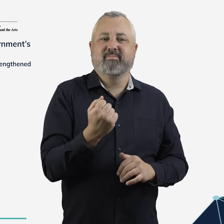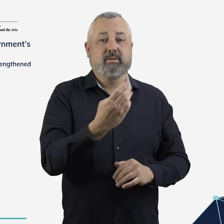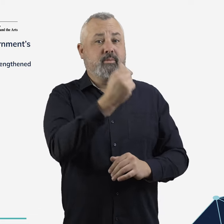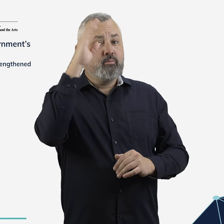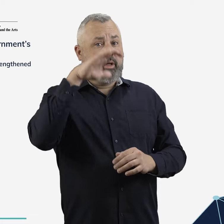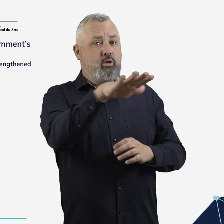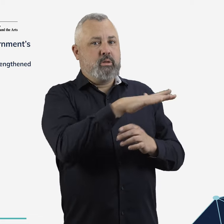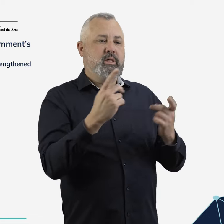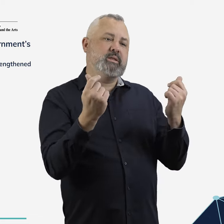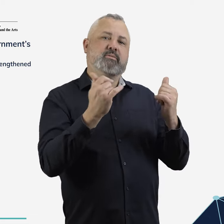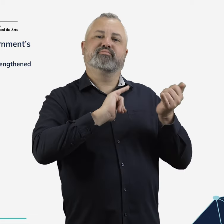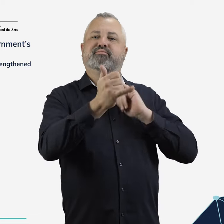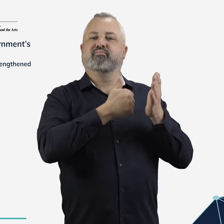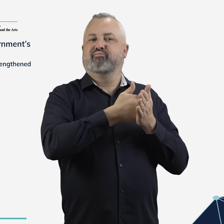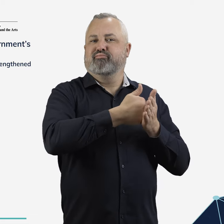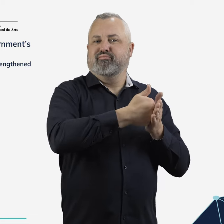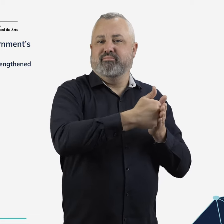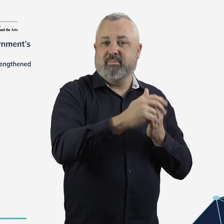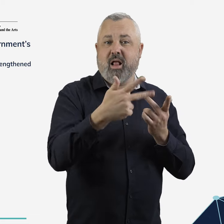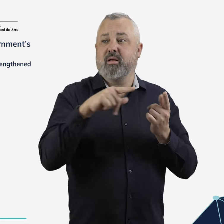While some regional areas have good air connectivity, consolidation in the airline sector